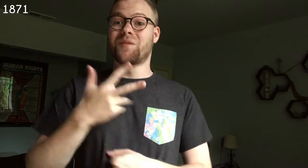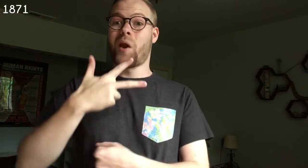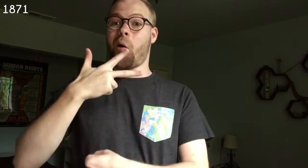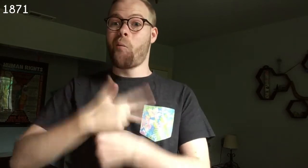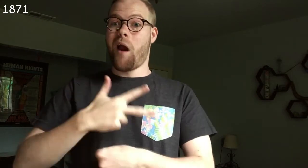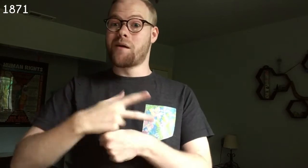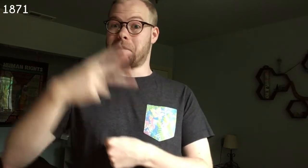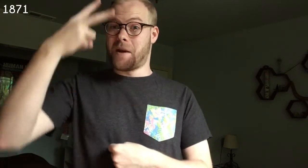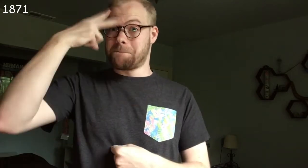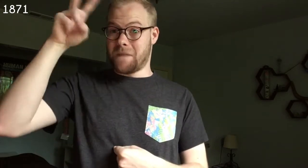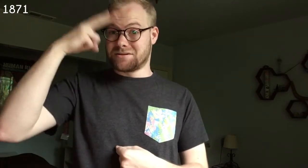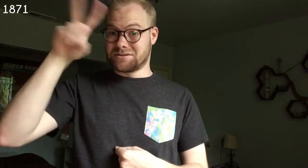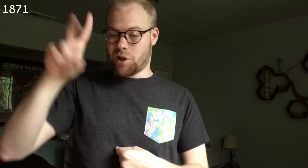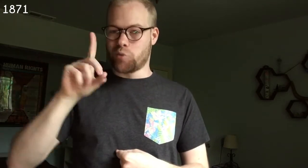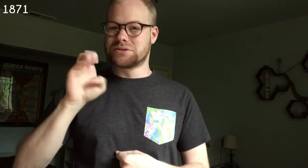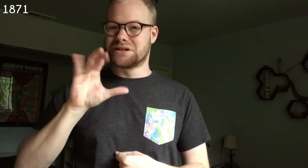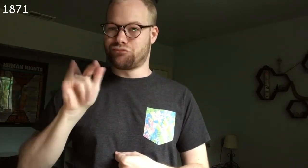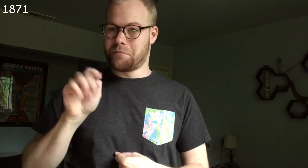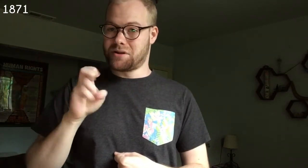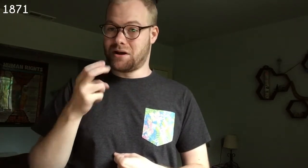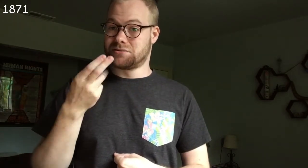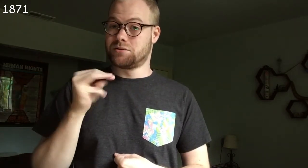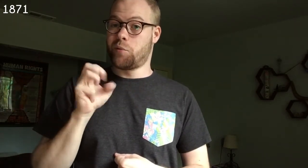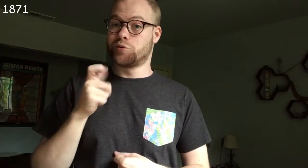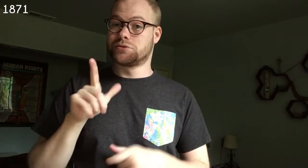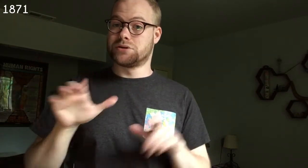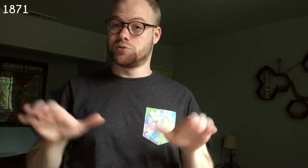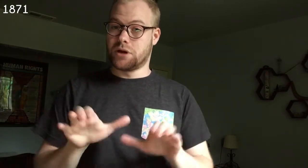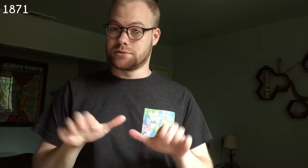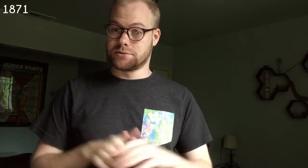Guatemala and Mexico decriminalize homosexual acts.